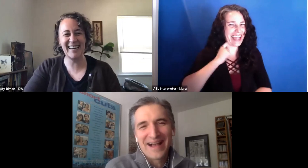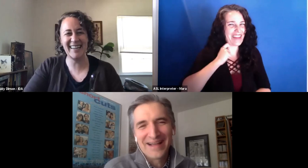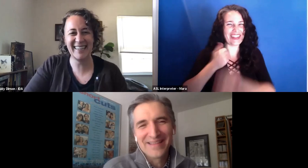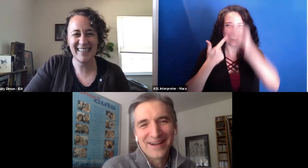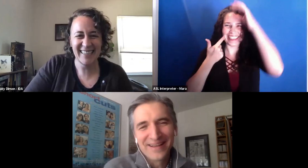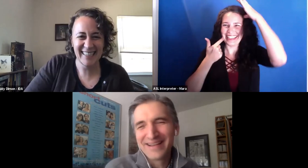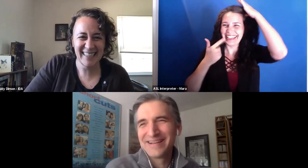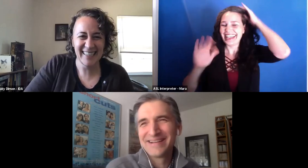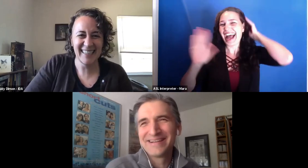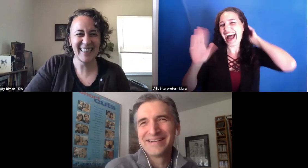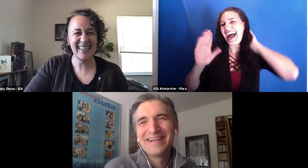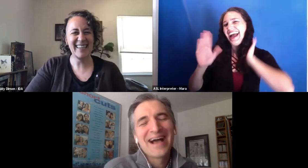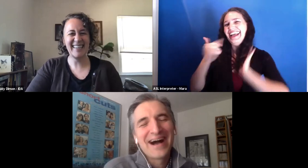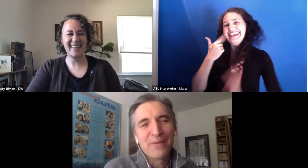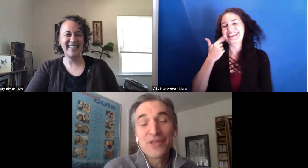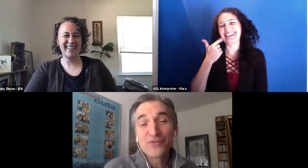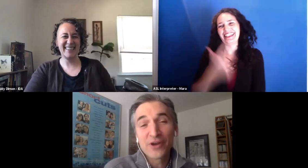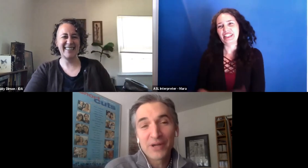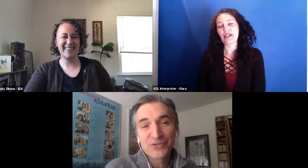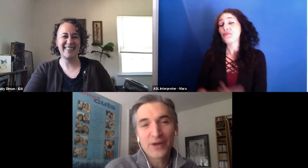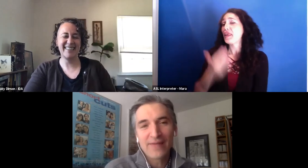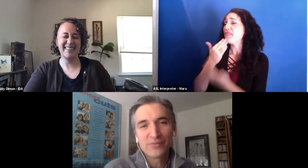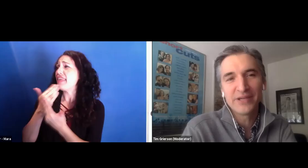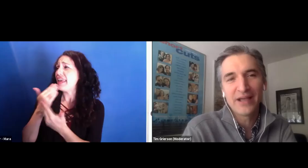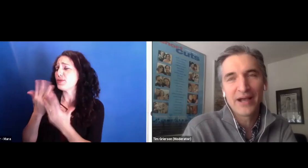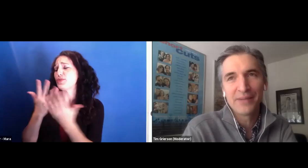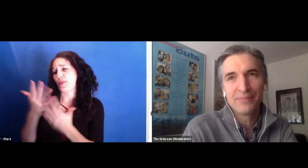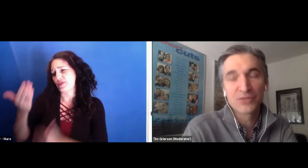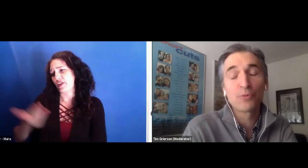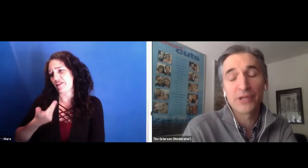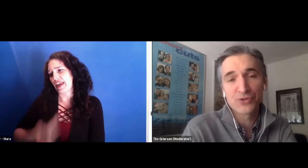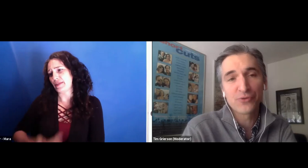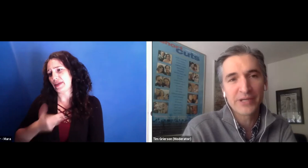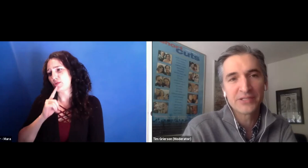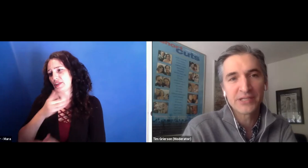Hi there. Thank you very much for having me. It's a real pleasure for me to get